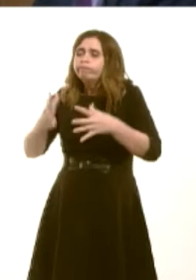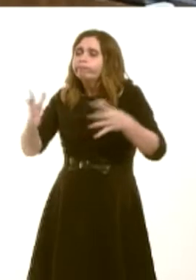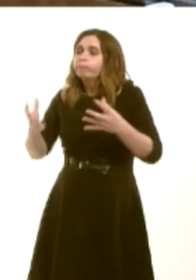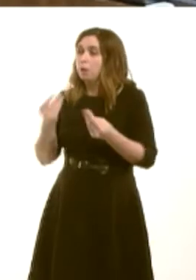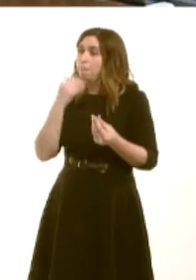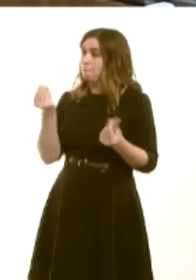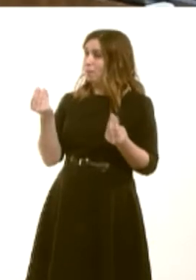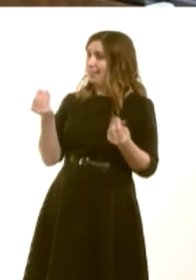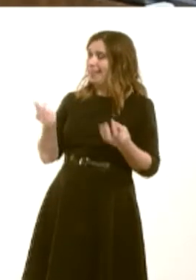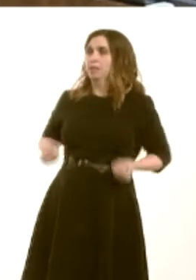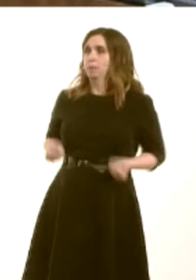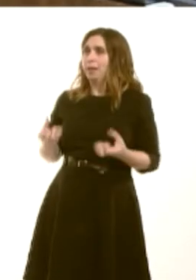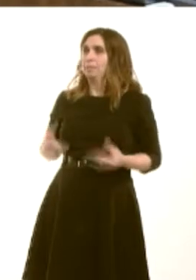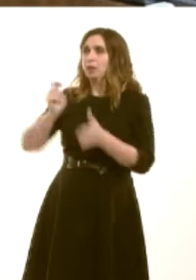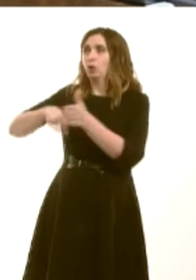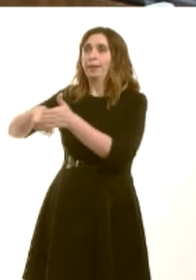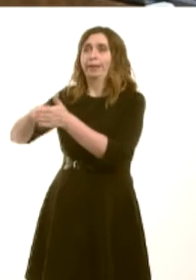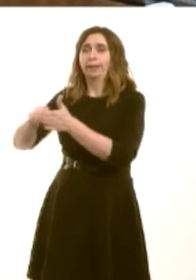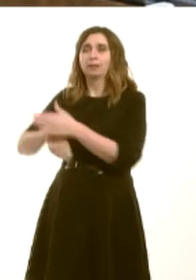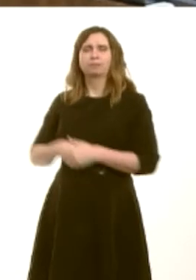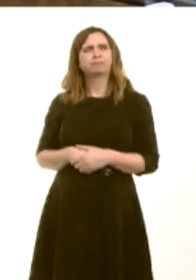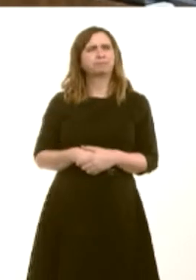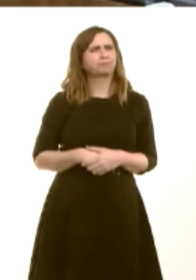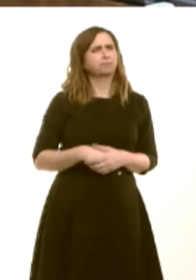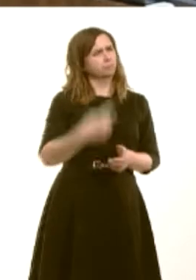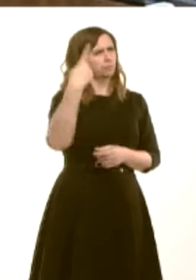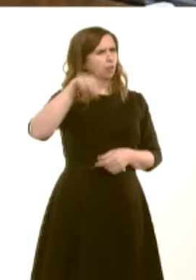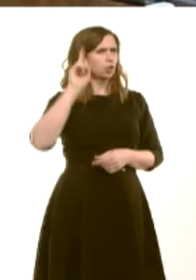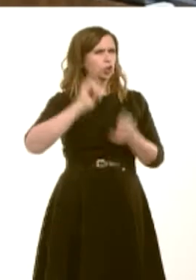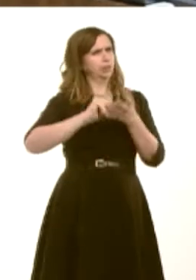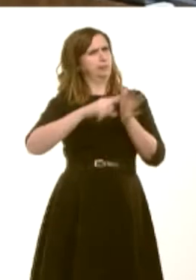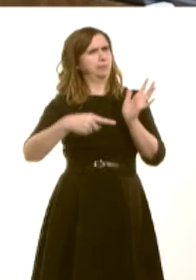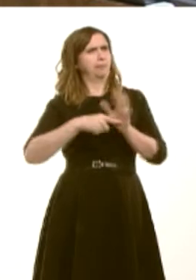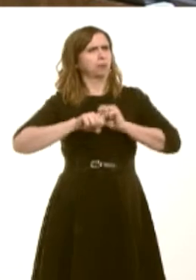Andrew R.T. Davies: First Minister, that campaign was launched in September last year and, at